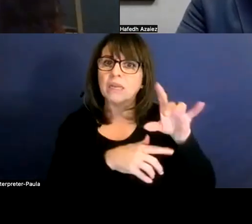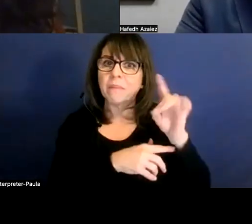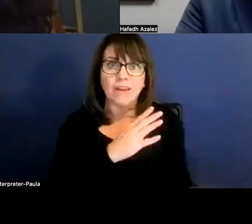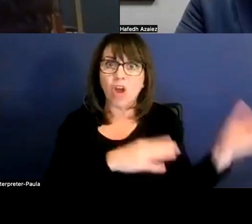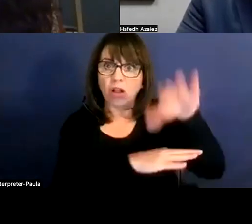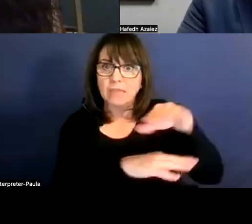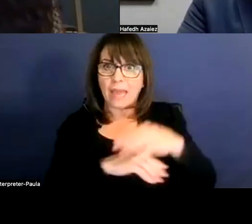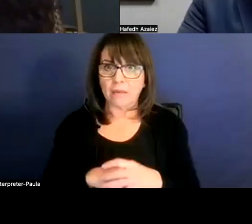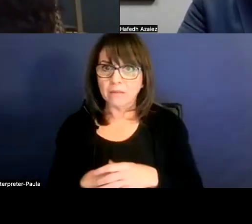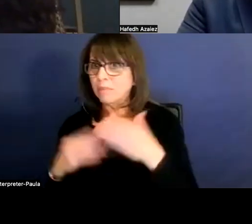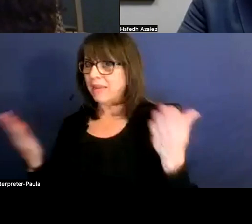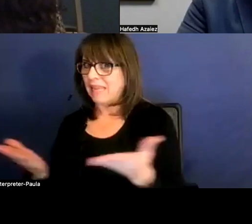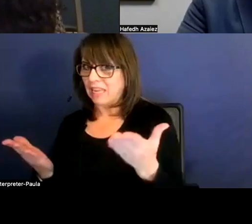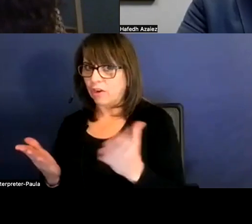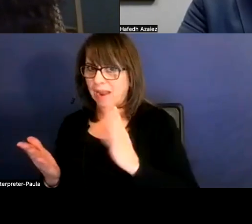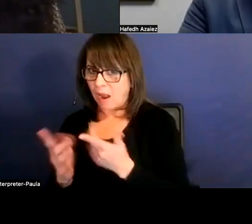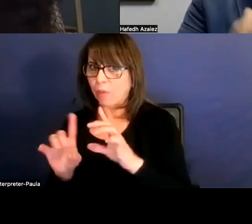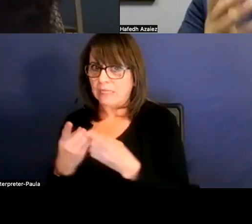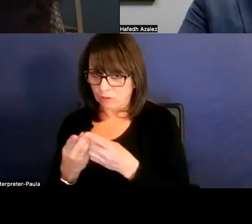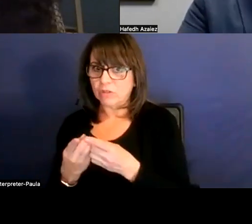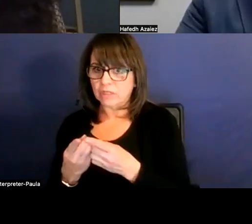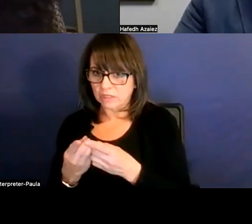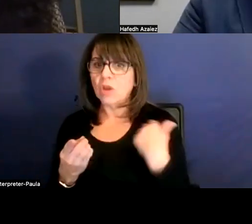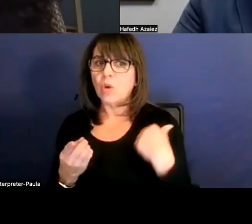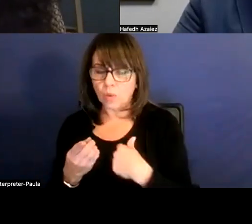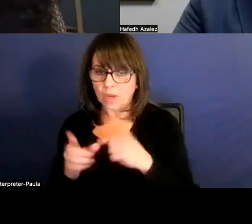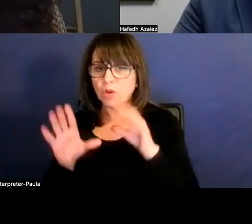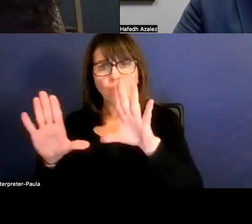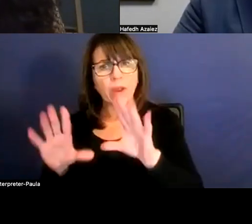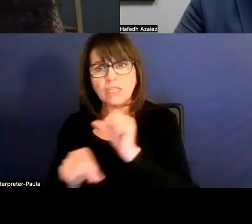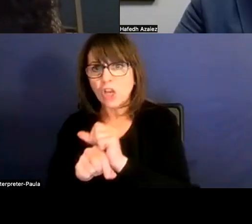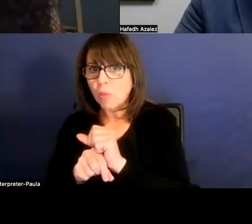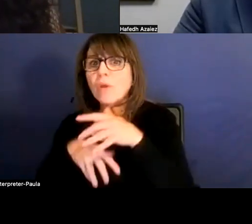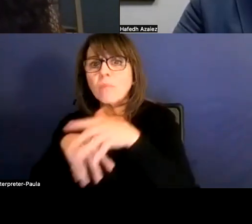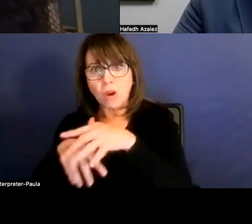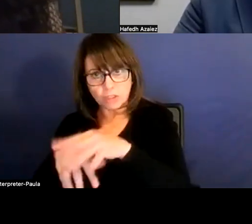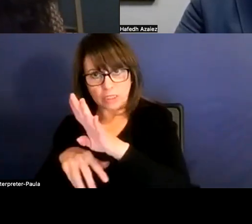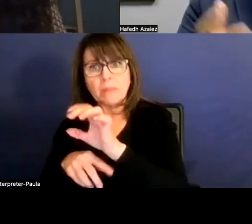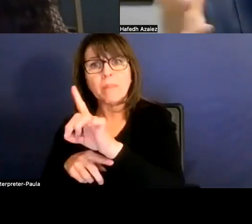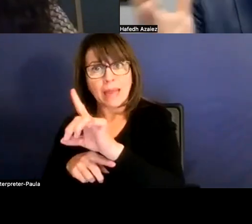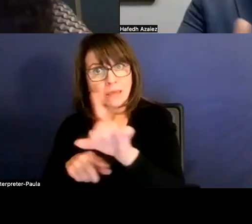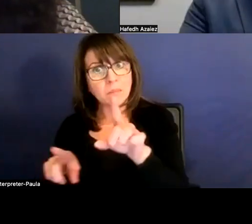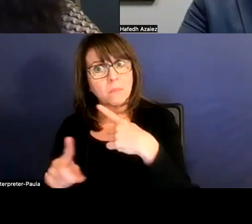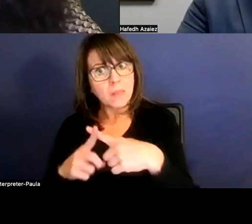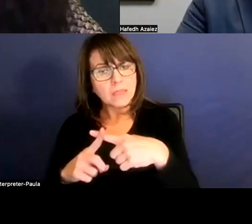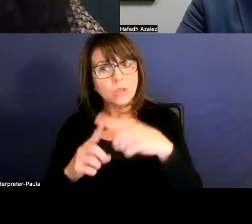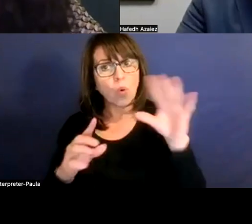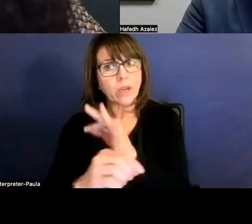Whereas here, for example, our district, we do a great job with marching band, but we also offer orchestra. And then as you all know,